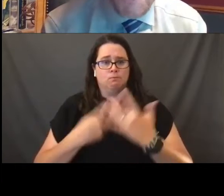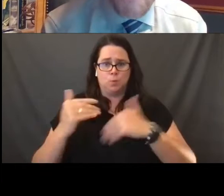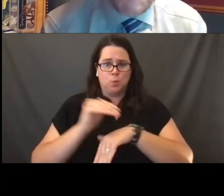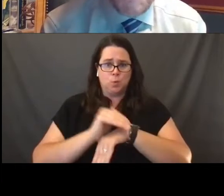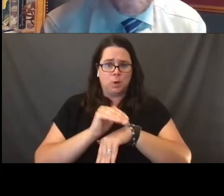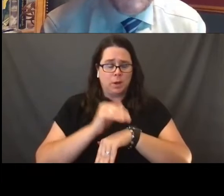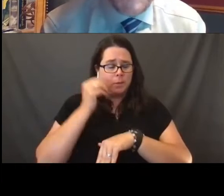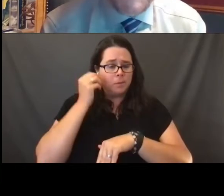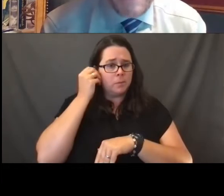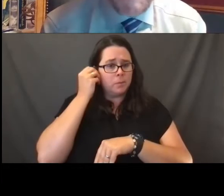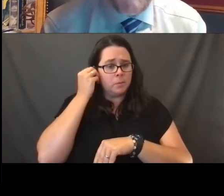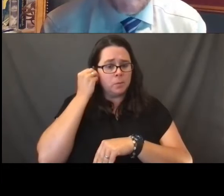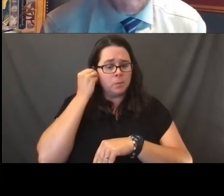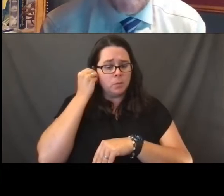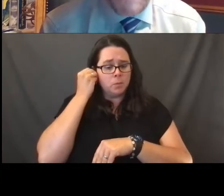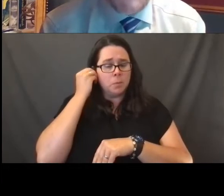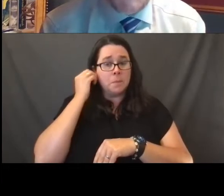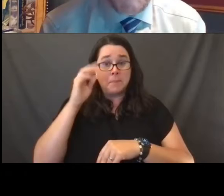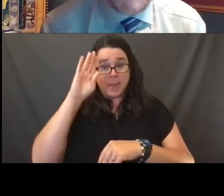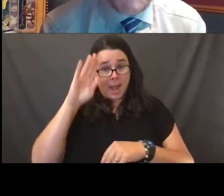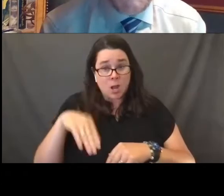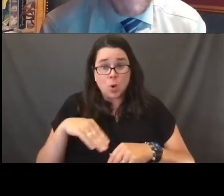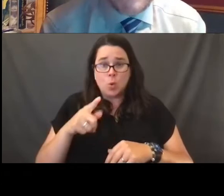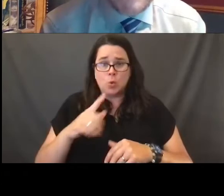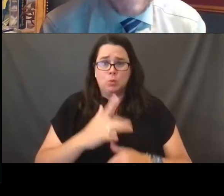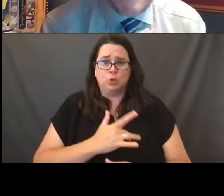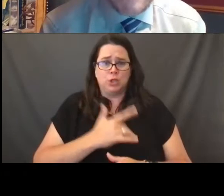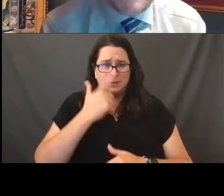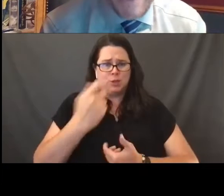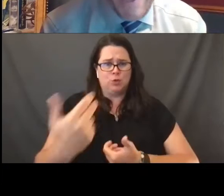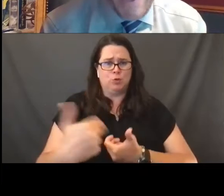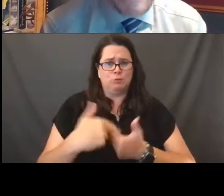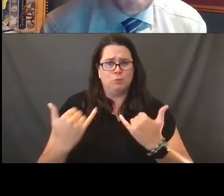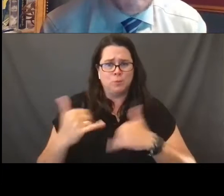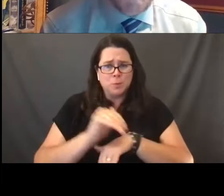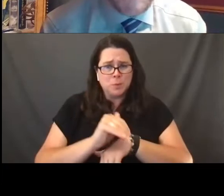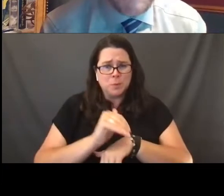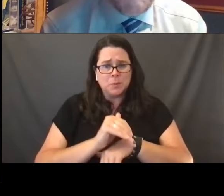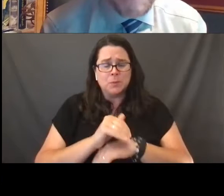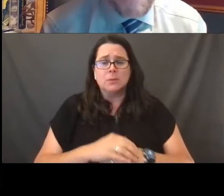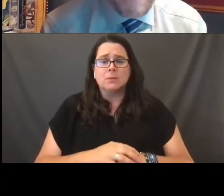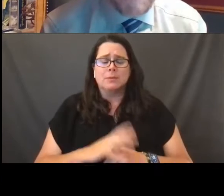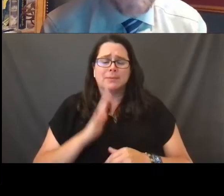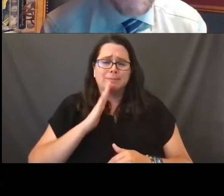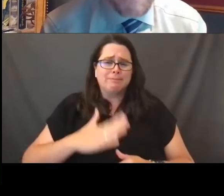I know that you appreciate that by virtue the fact that you are participating tonight in it. I am so pleased to be a part of it